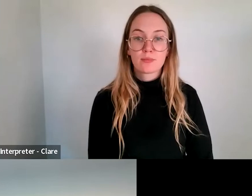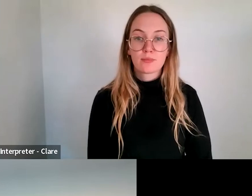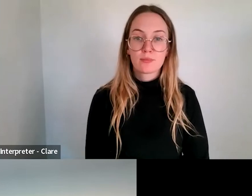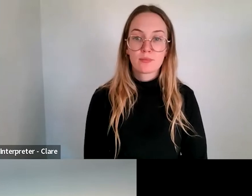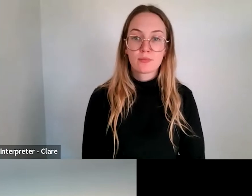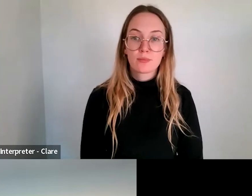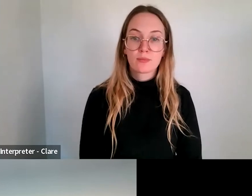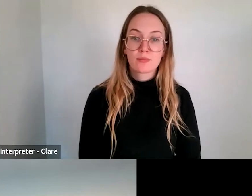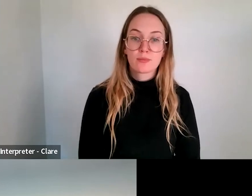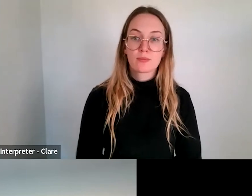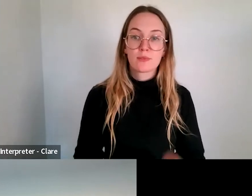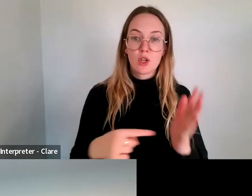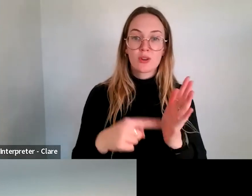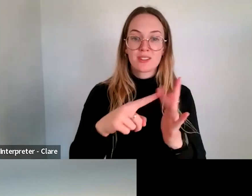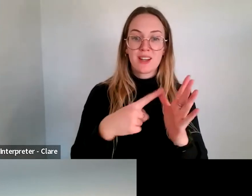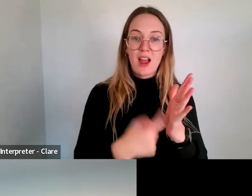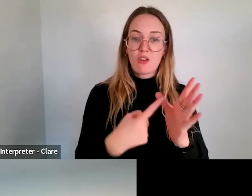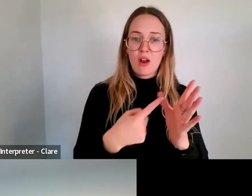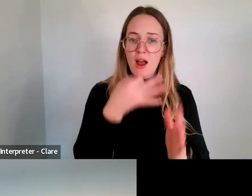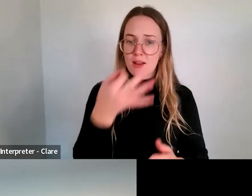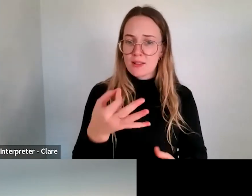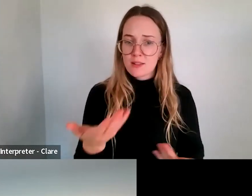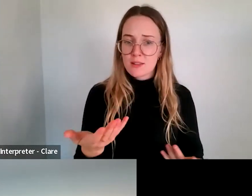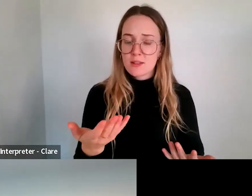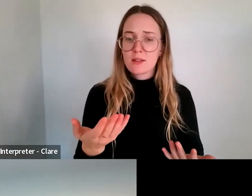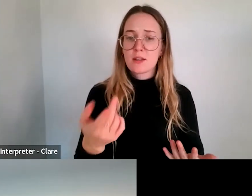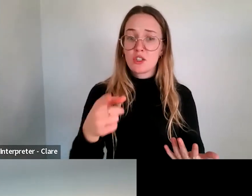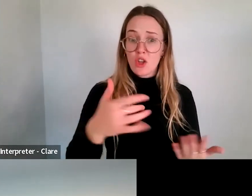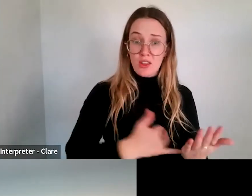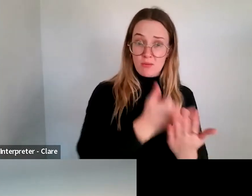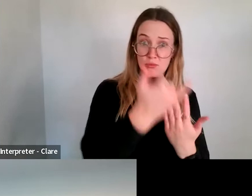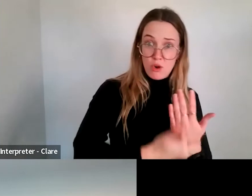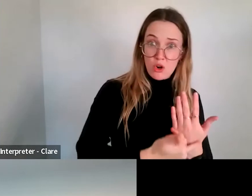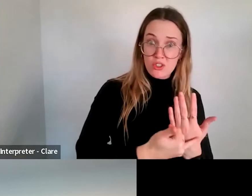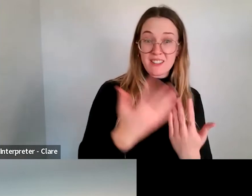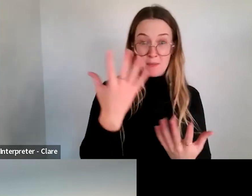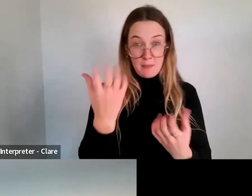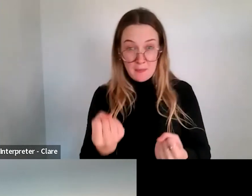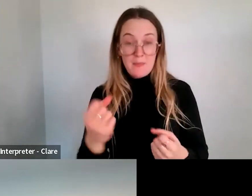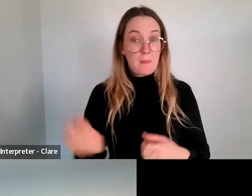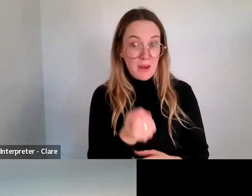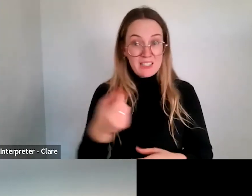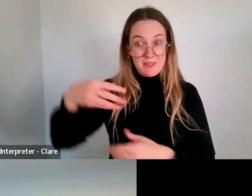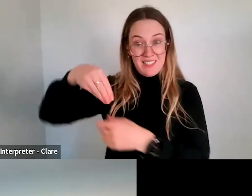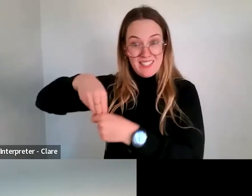So Chiera has asked a question. Does it have to physically take place in Victoria or just benefit Victorian